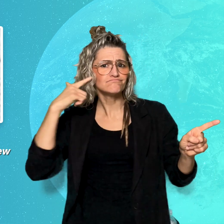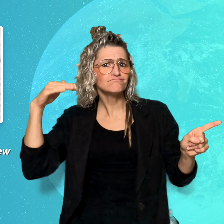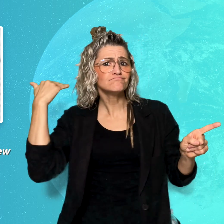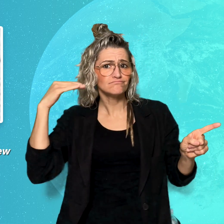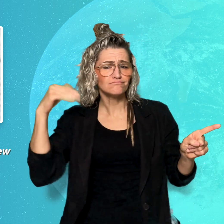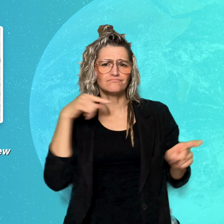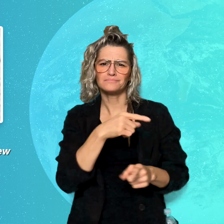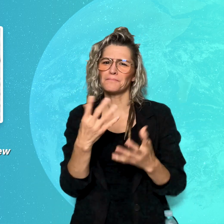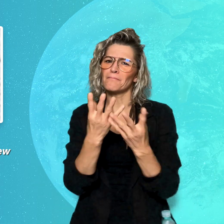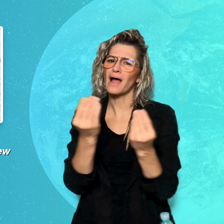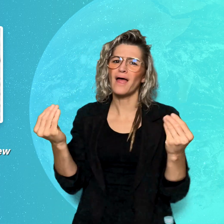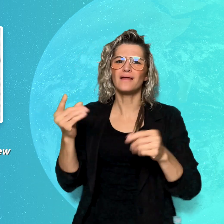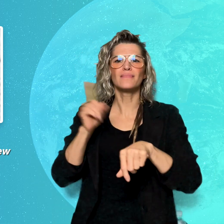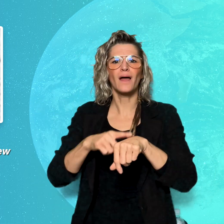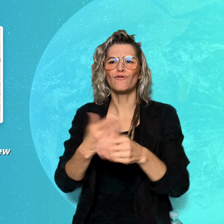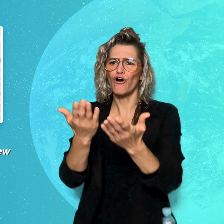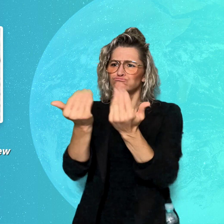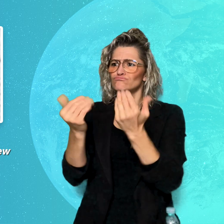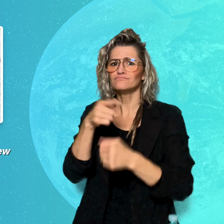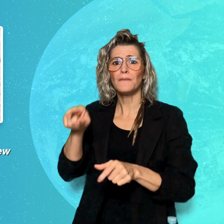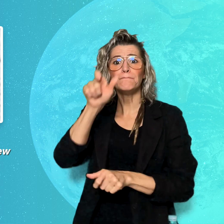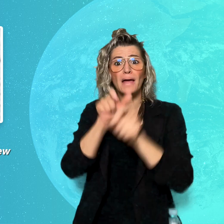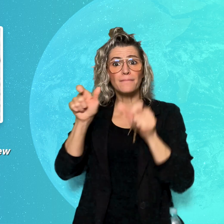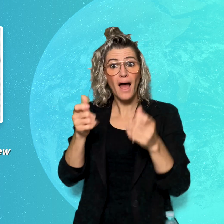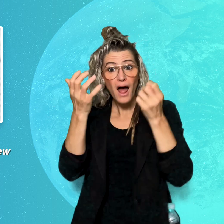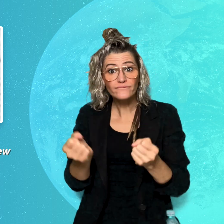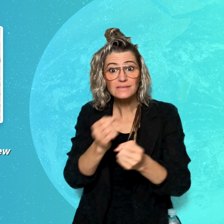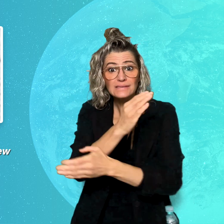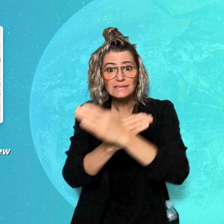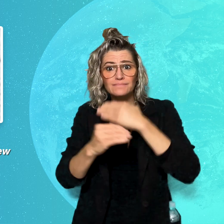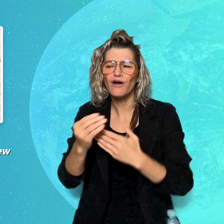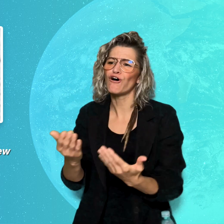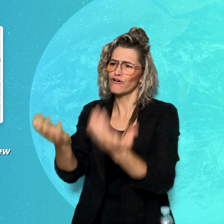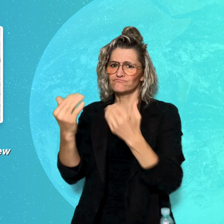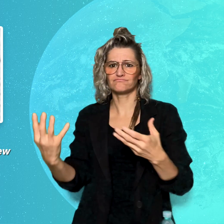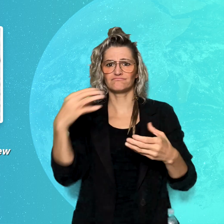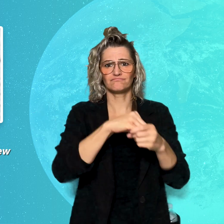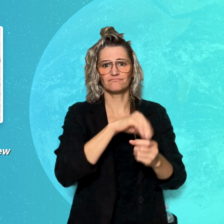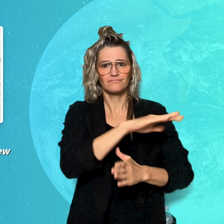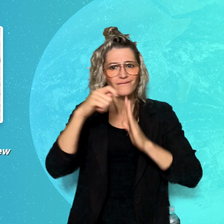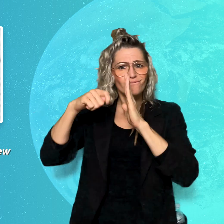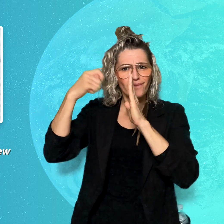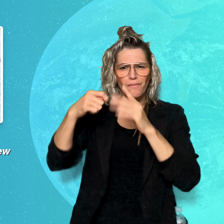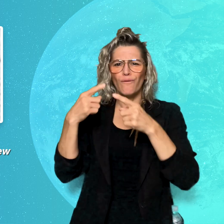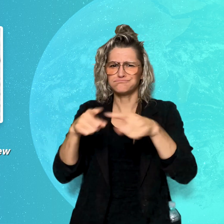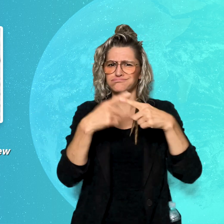people with disabilities in his films. He recently produced a unique